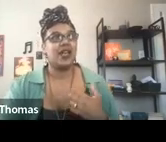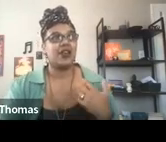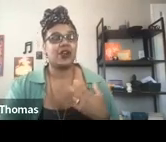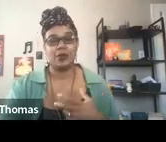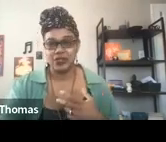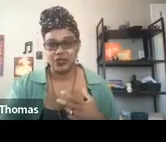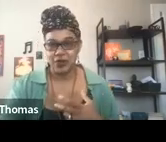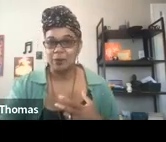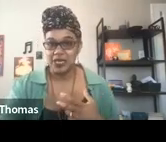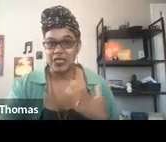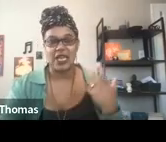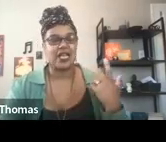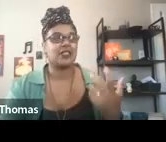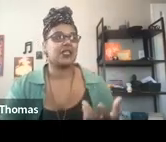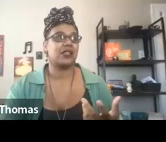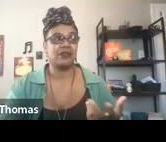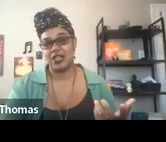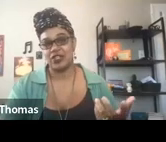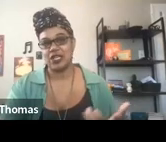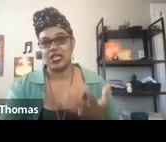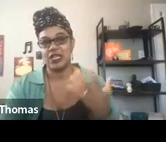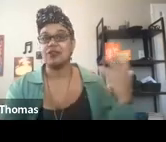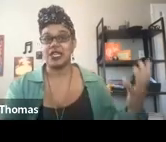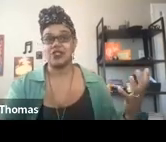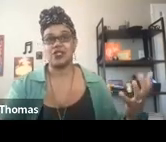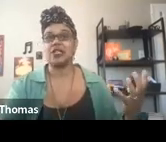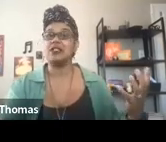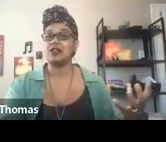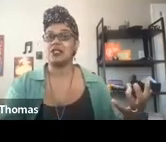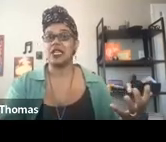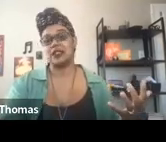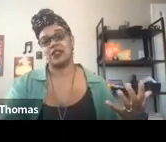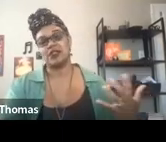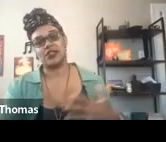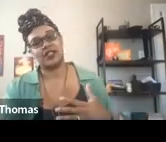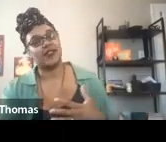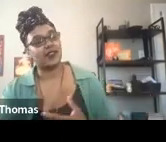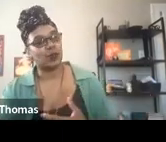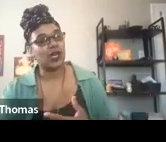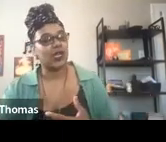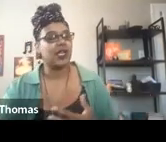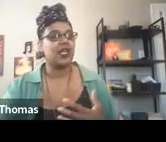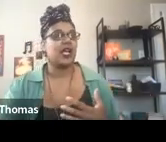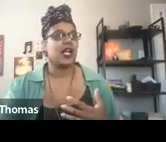that are original from me as an invocation an invitation to consider the ancestors in this work.